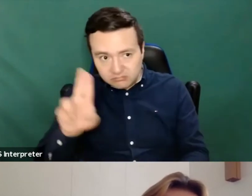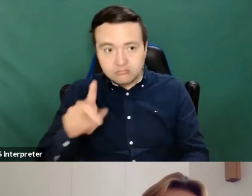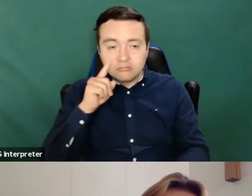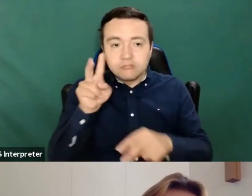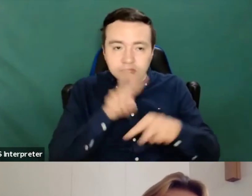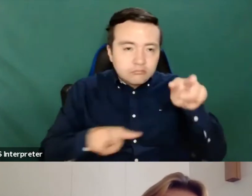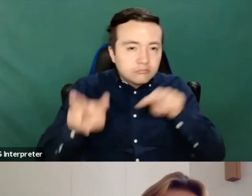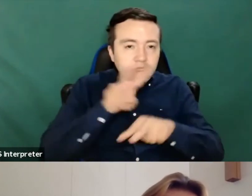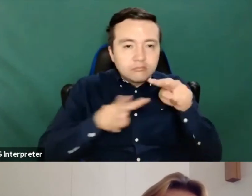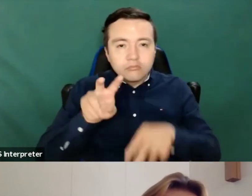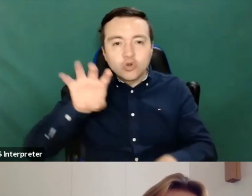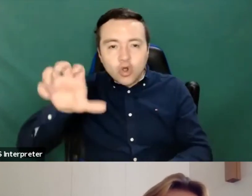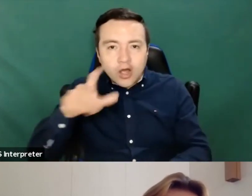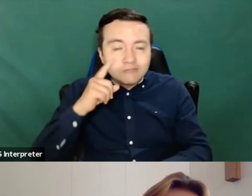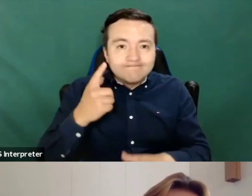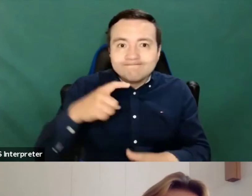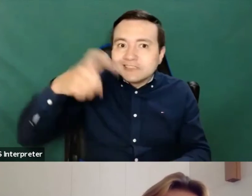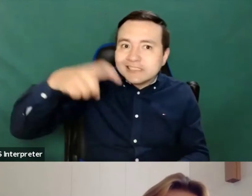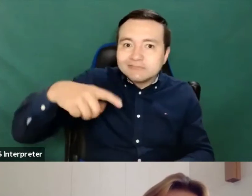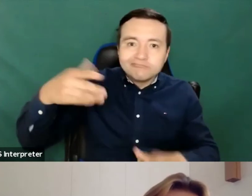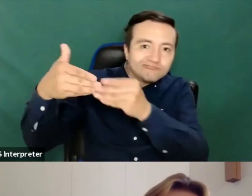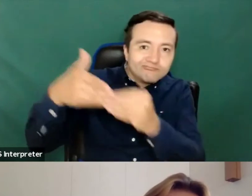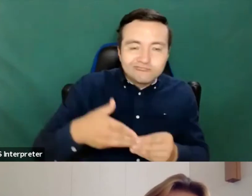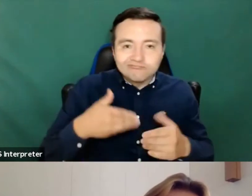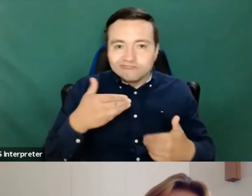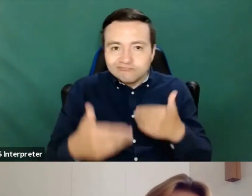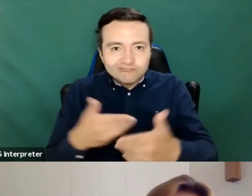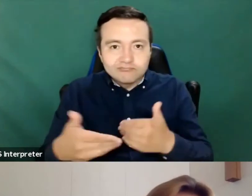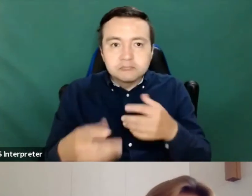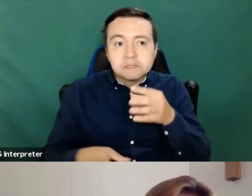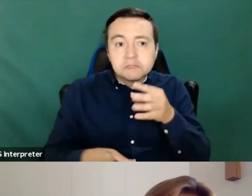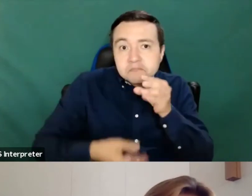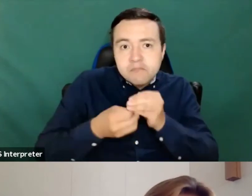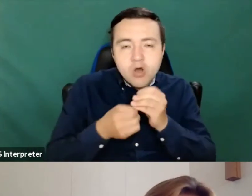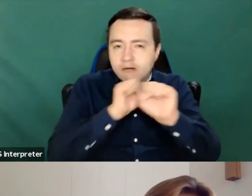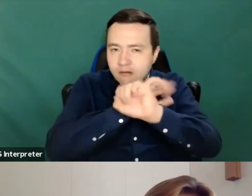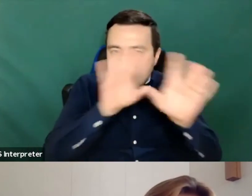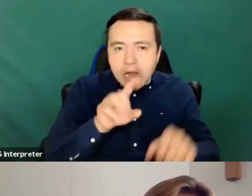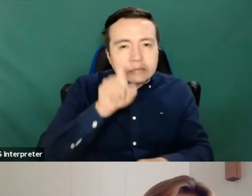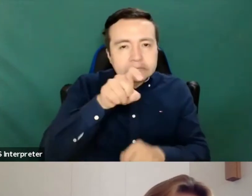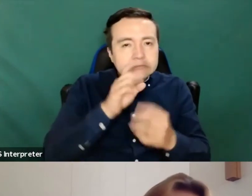it a useful guideline to get additional clarification on accessibility requirements, additional